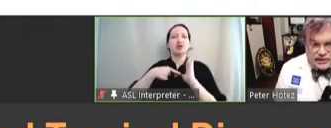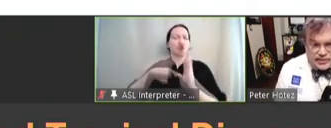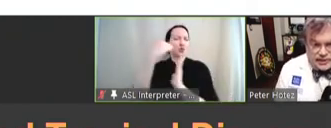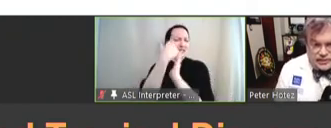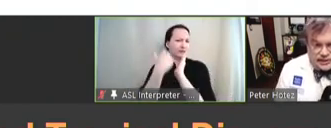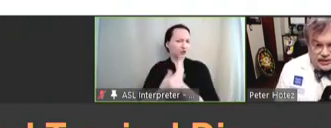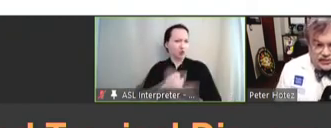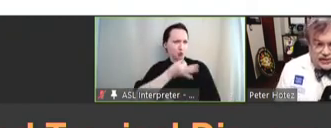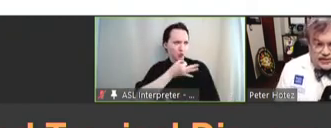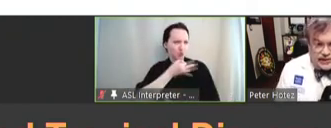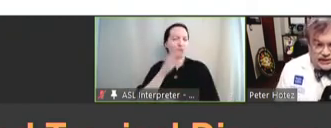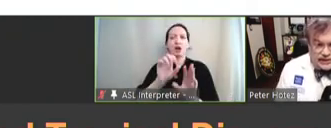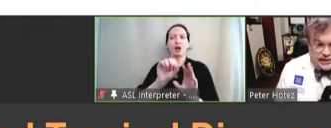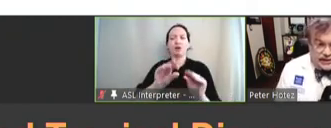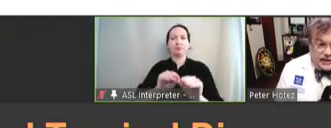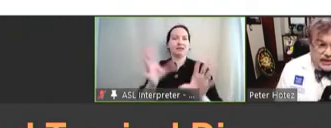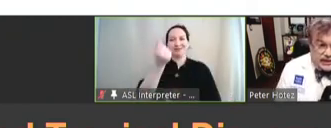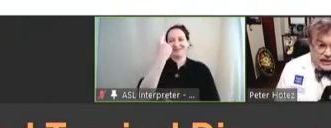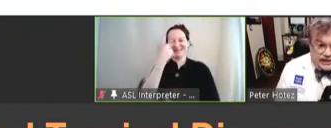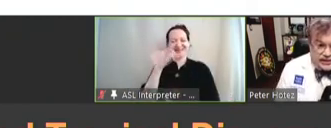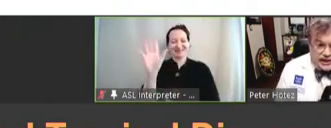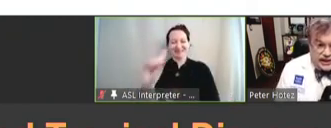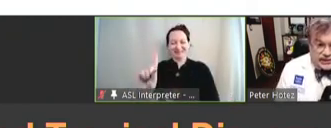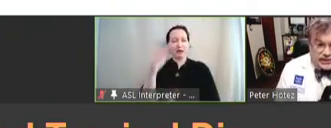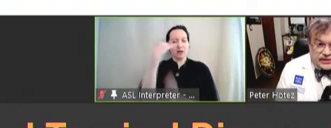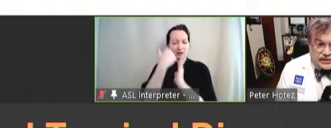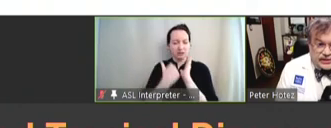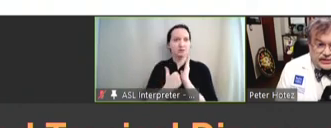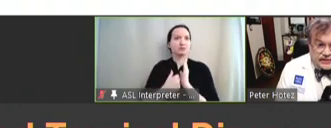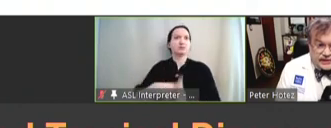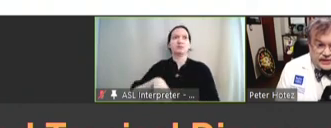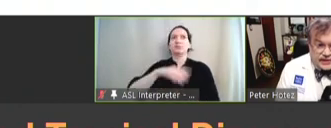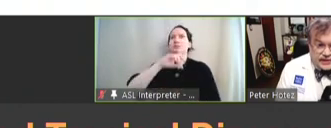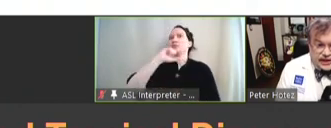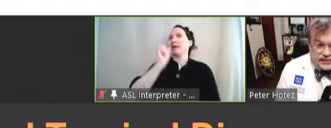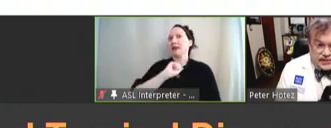It will become clear when you see the list, these are ancient afflictions that have been